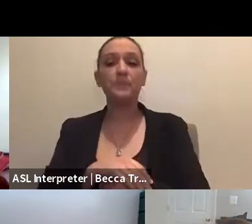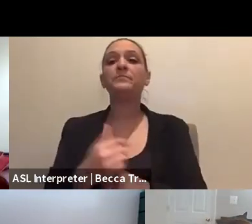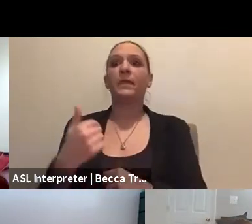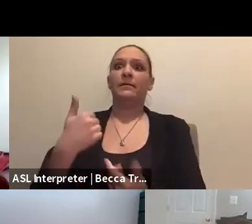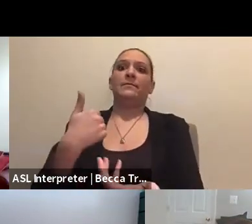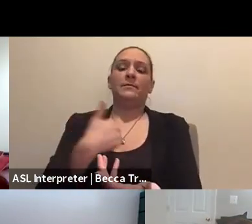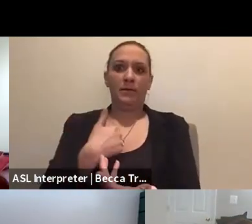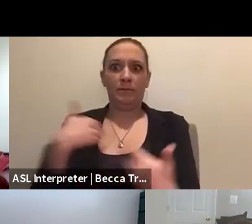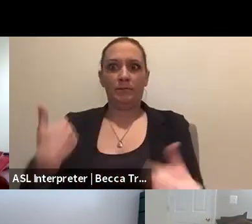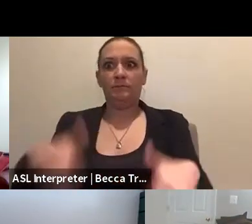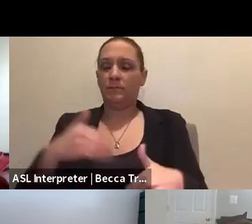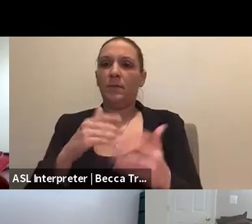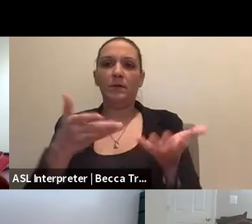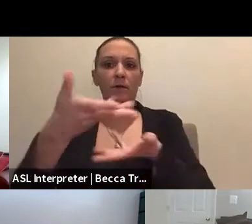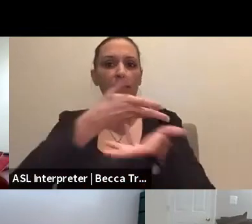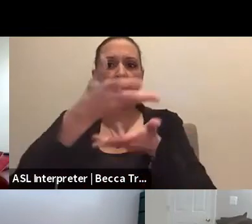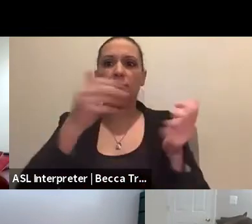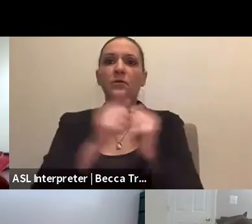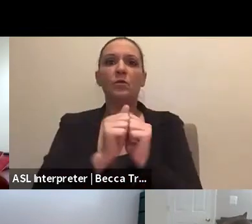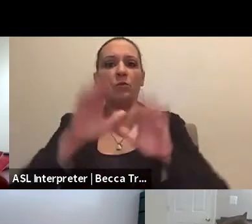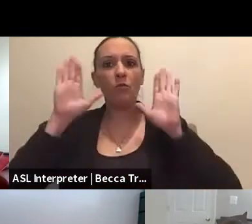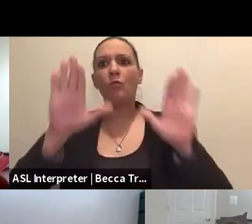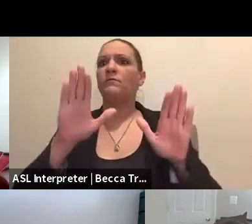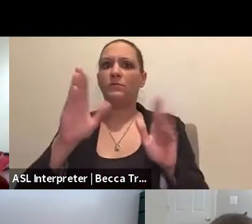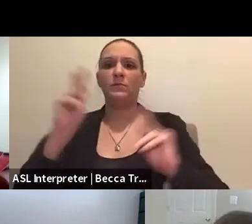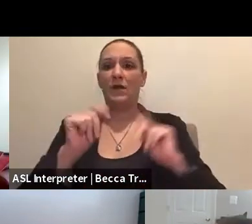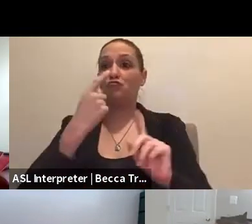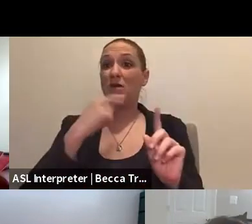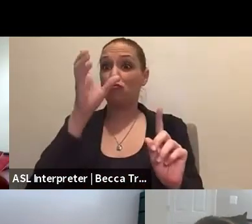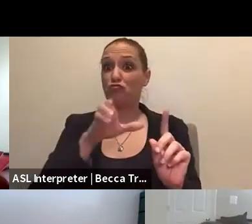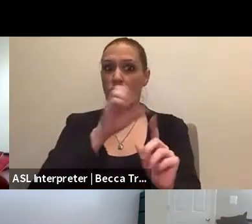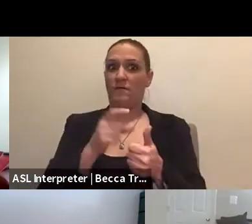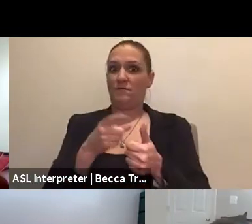to you some amazing and wonderful people from Red Cross. So first we have Sherry Myers